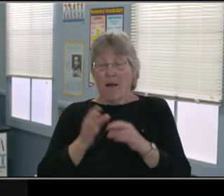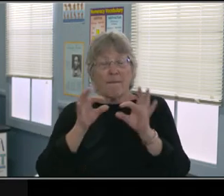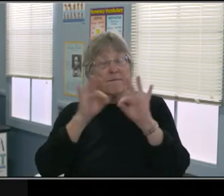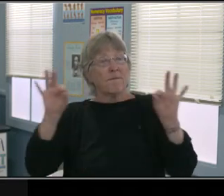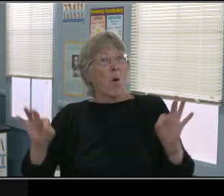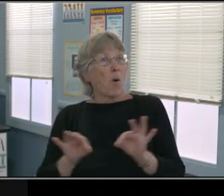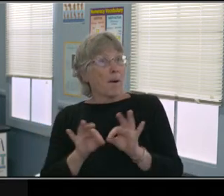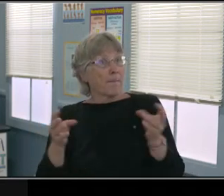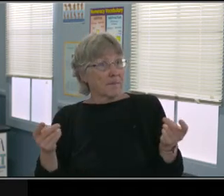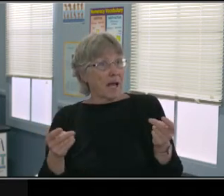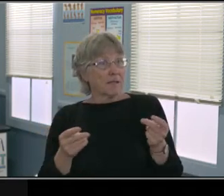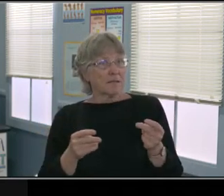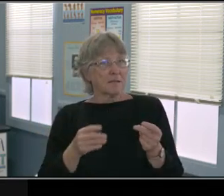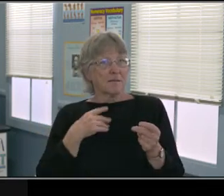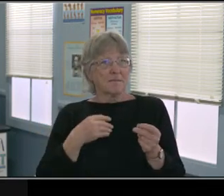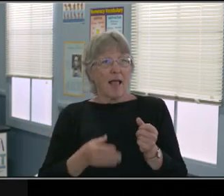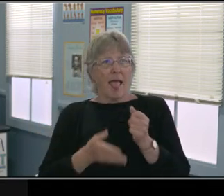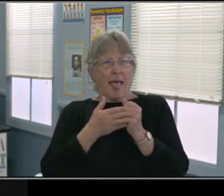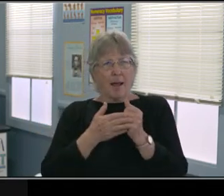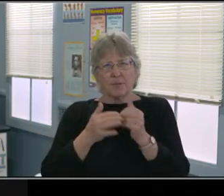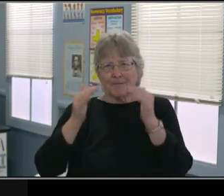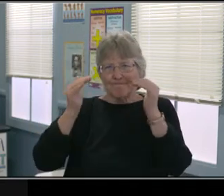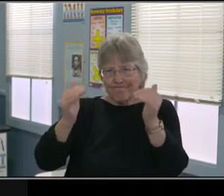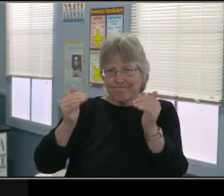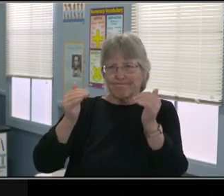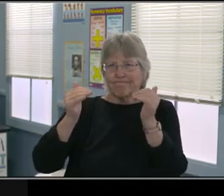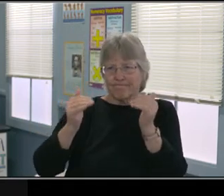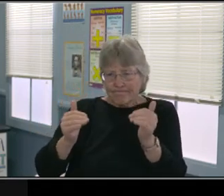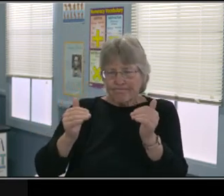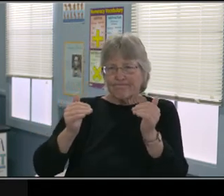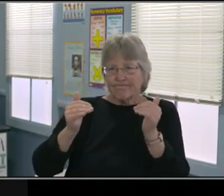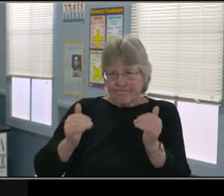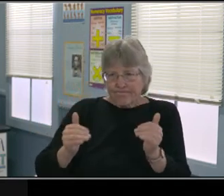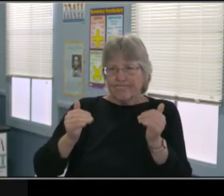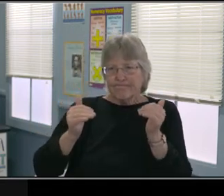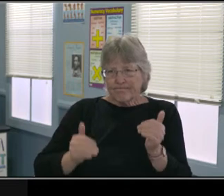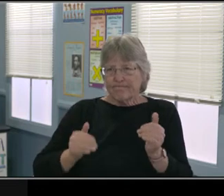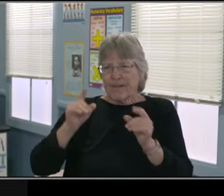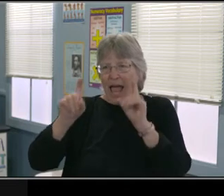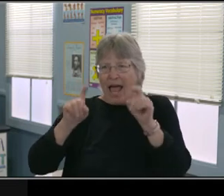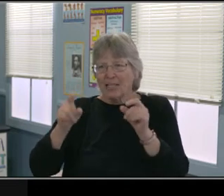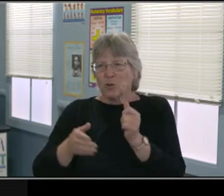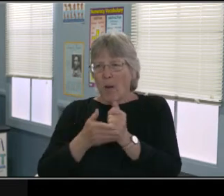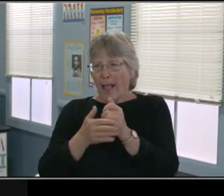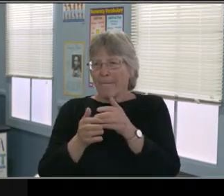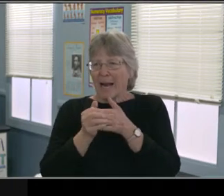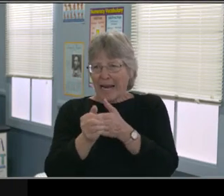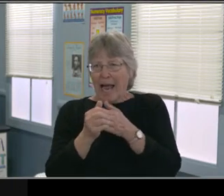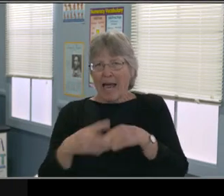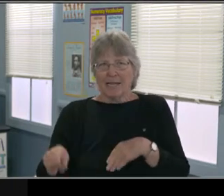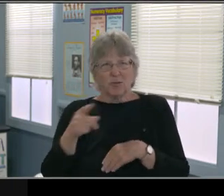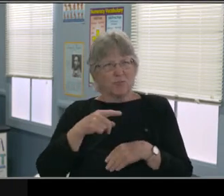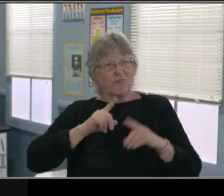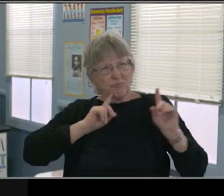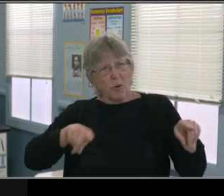Now, I wanna point out that these transition services do not mean transition from one place to another